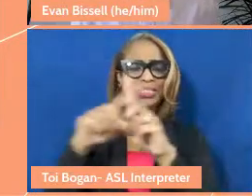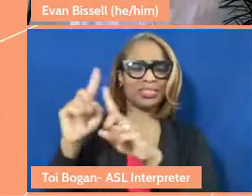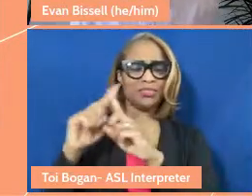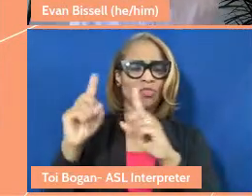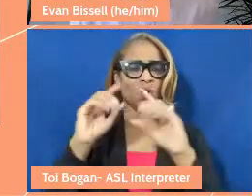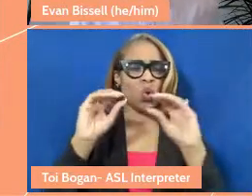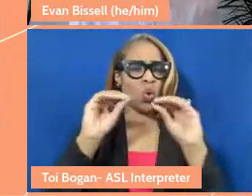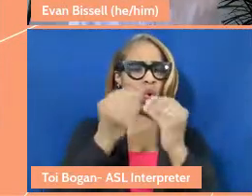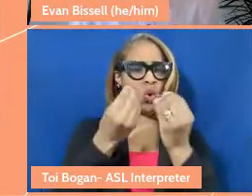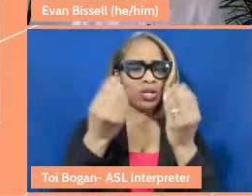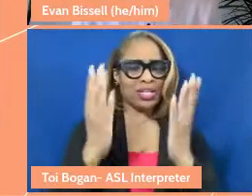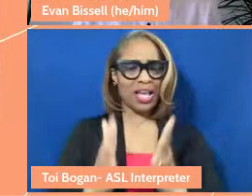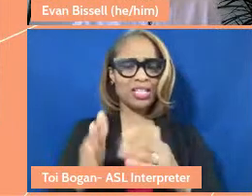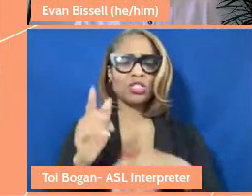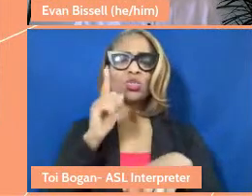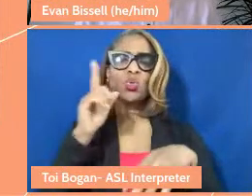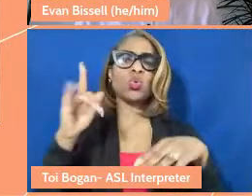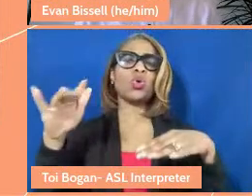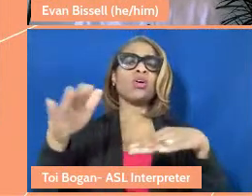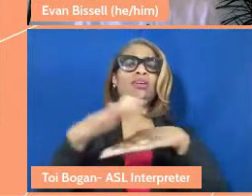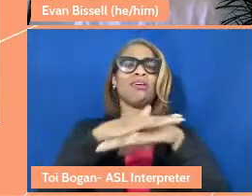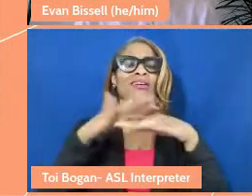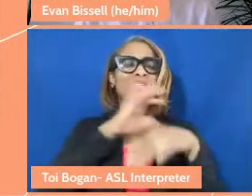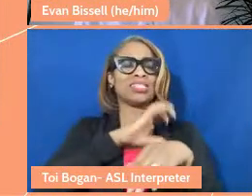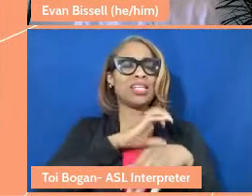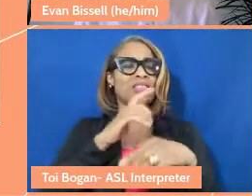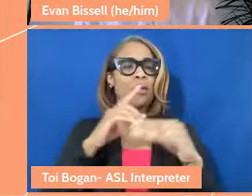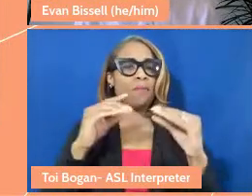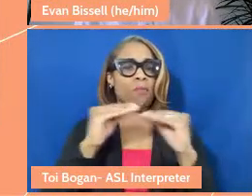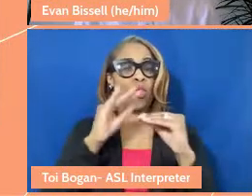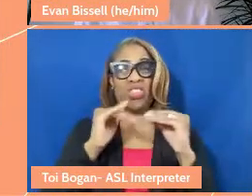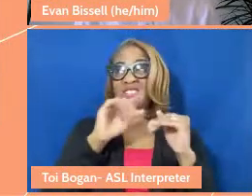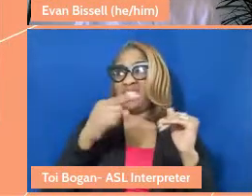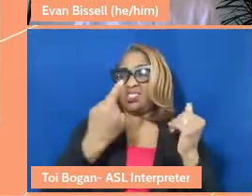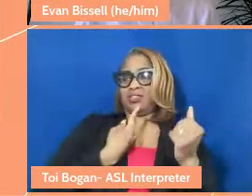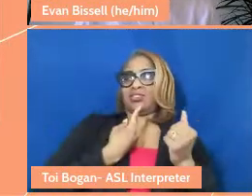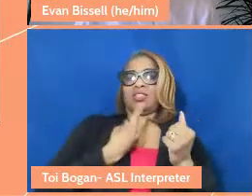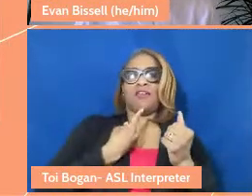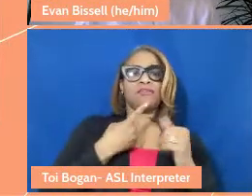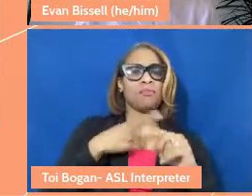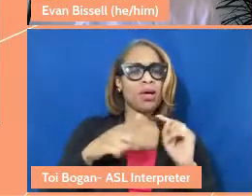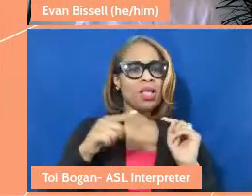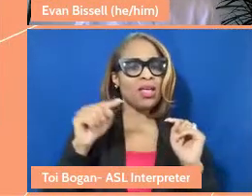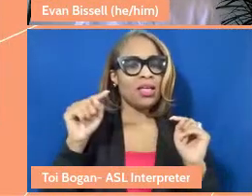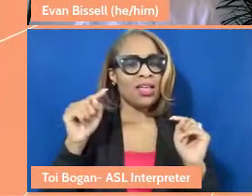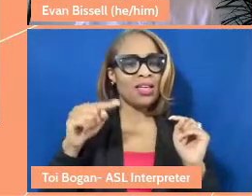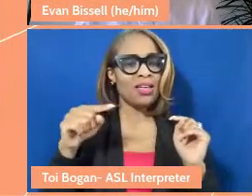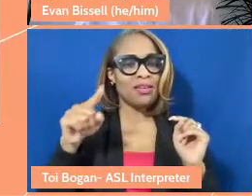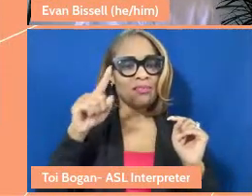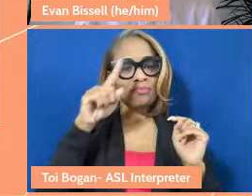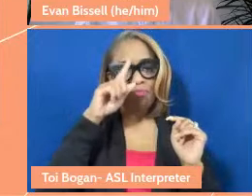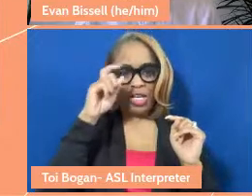citizens, who are farm workers themselves, right, they just, because of structural inequities, they